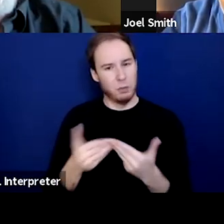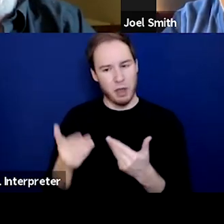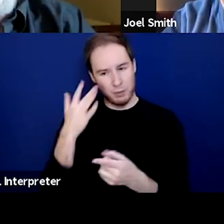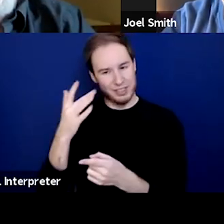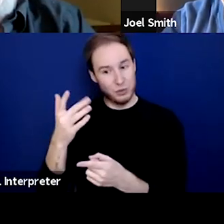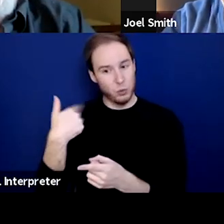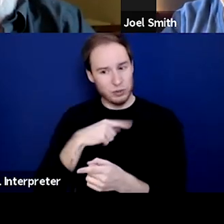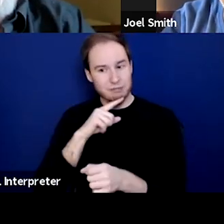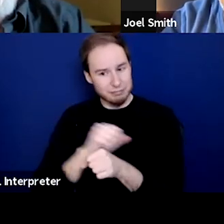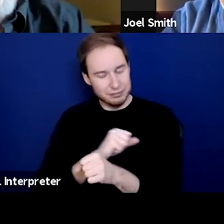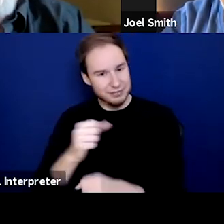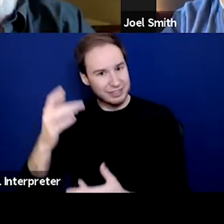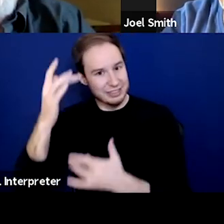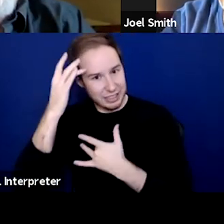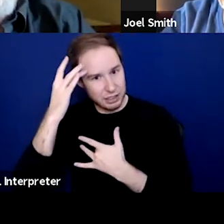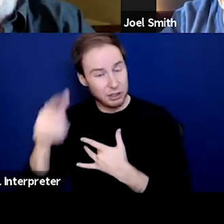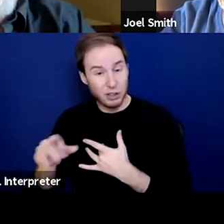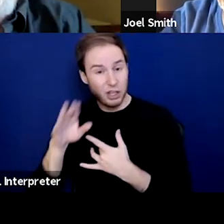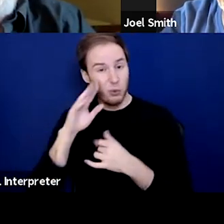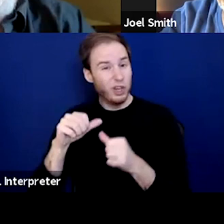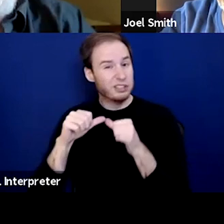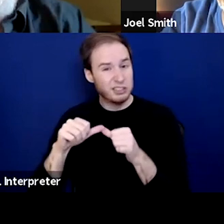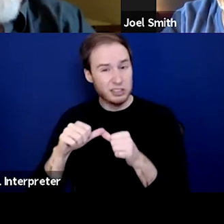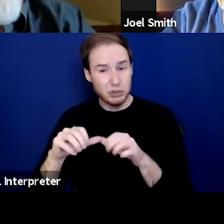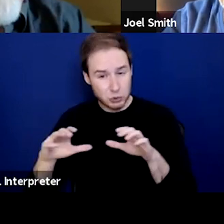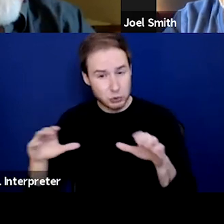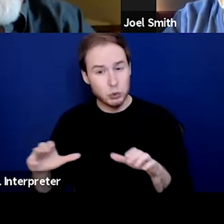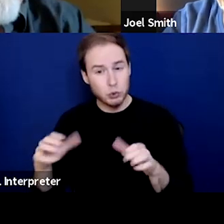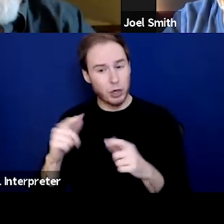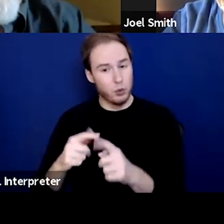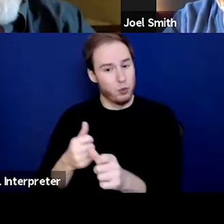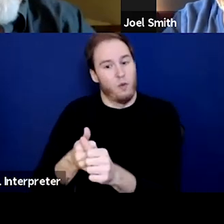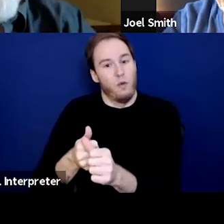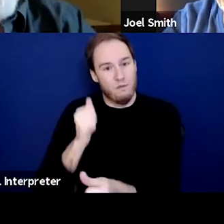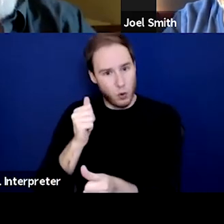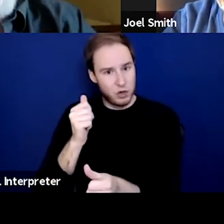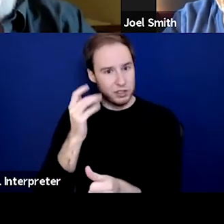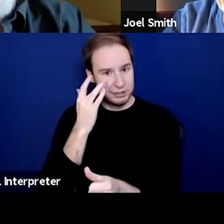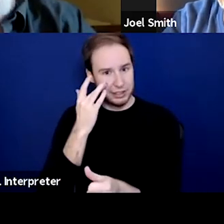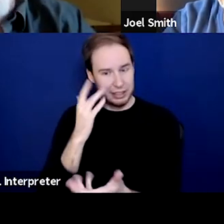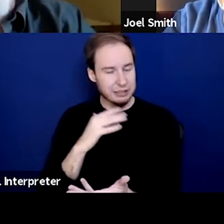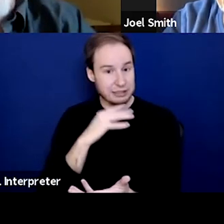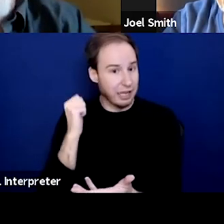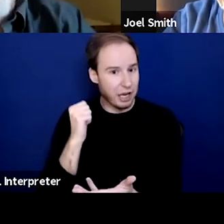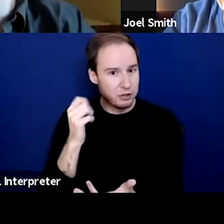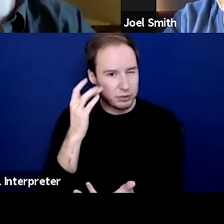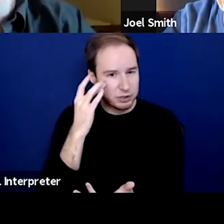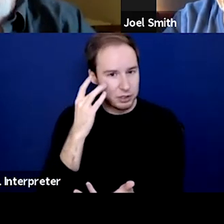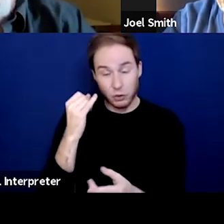And we'll do almost anything not to be sick anymore. So, when you are seeing folks